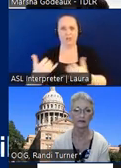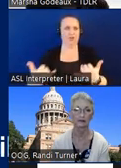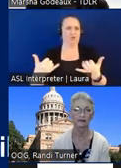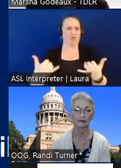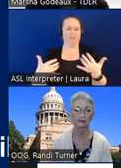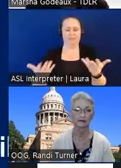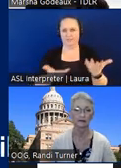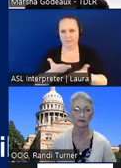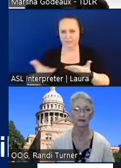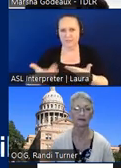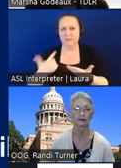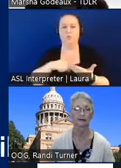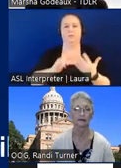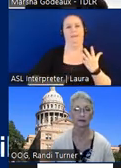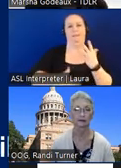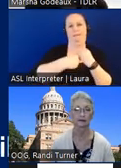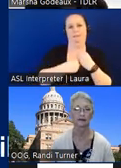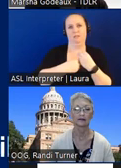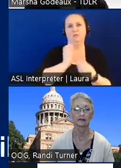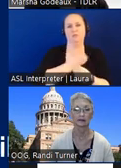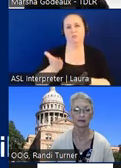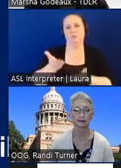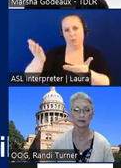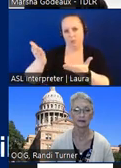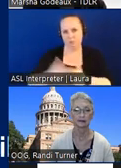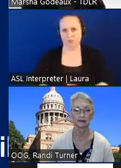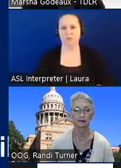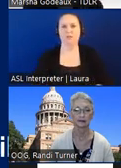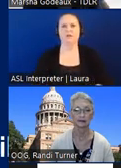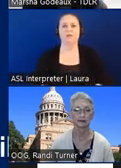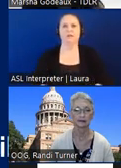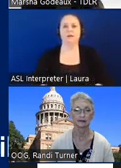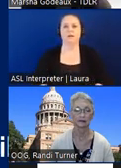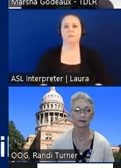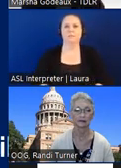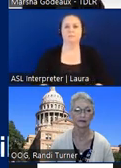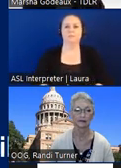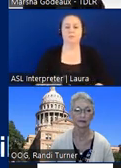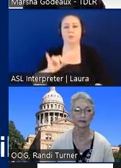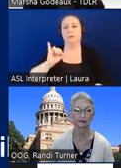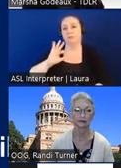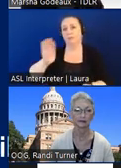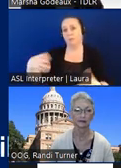that we have added into our proposal for um if if they provide it based off of those